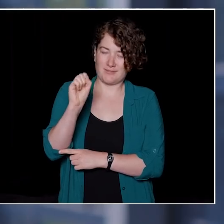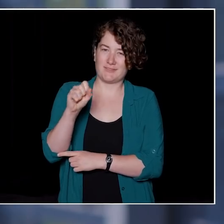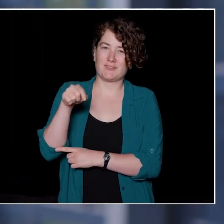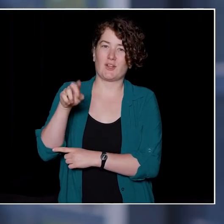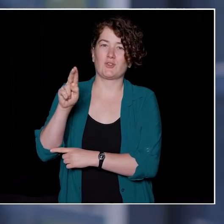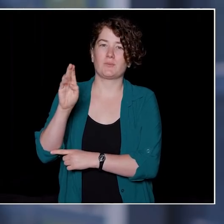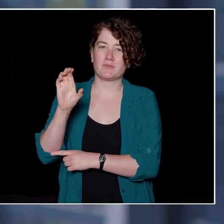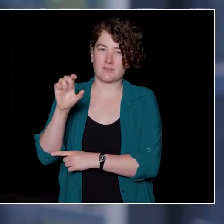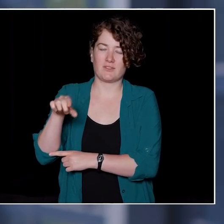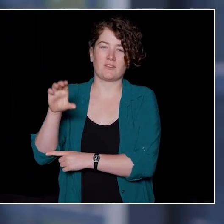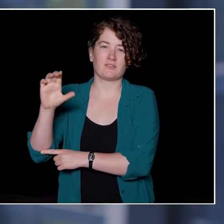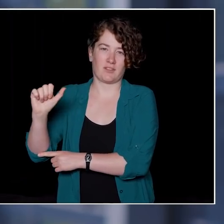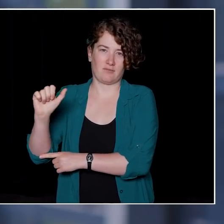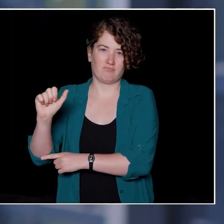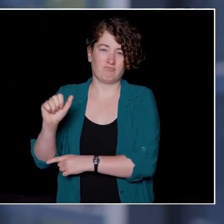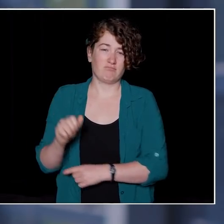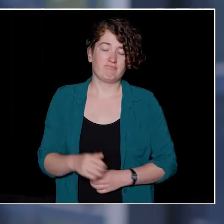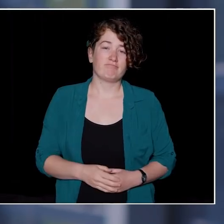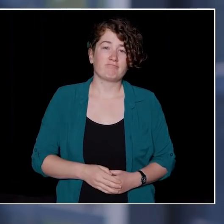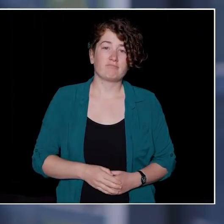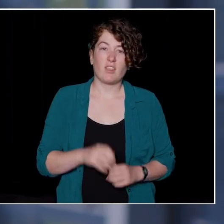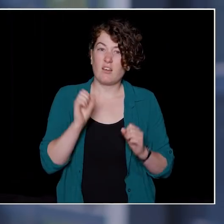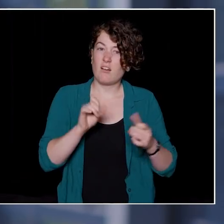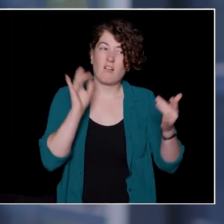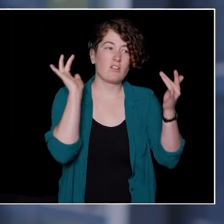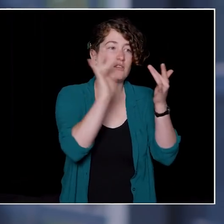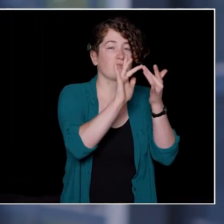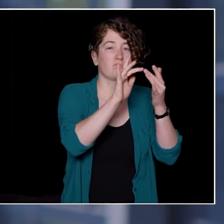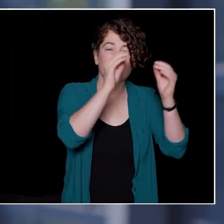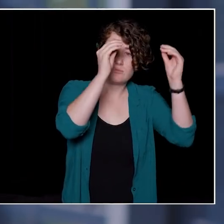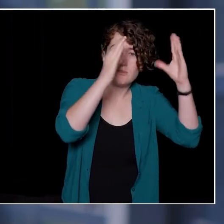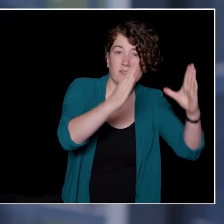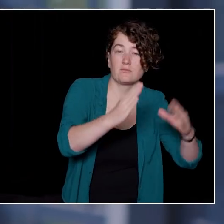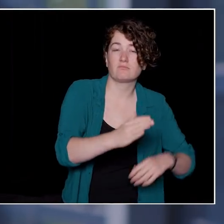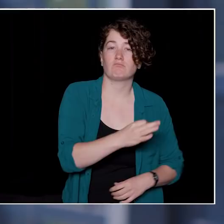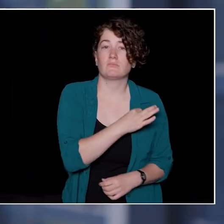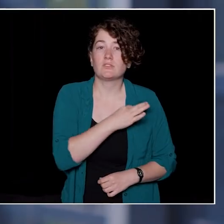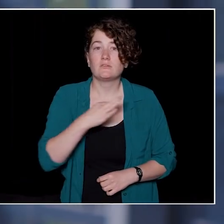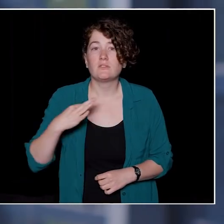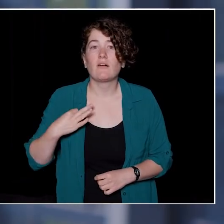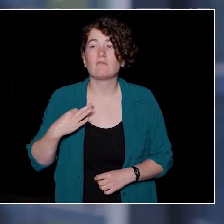Don't be afraid to reach out to your professors, to staff, to other students